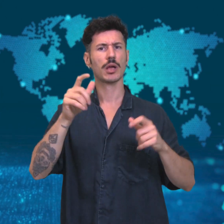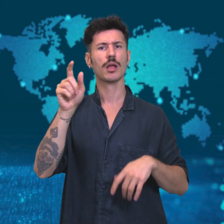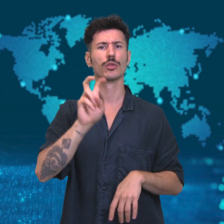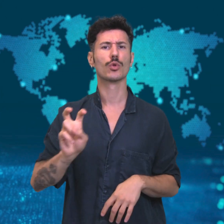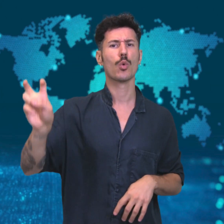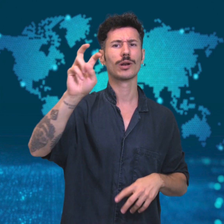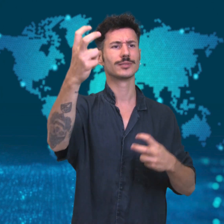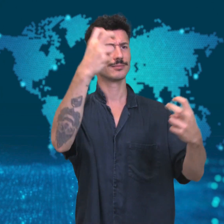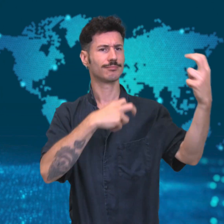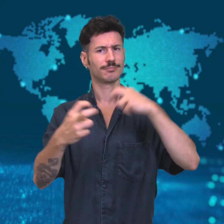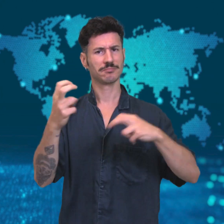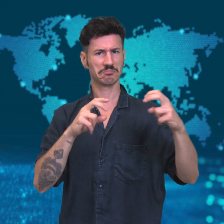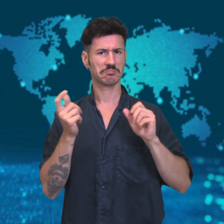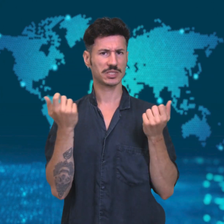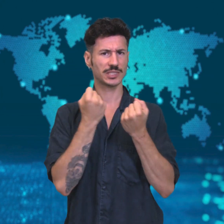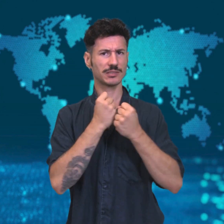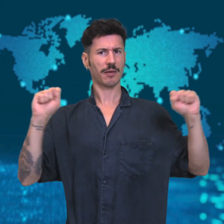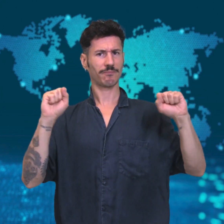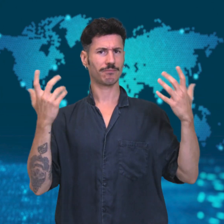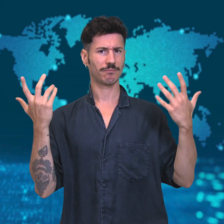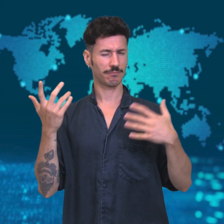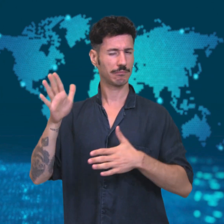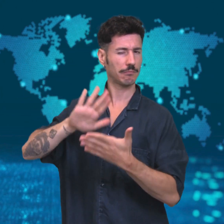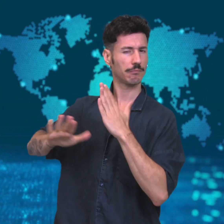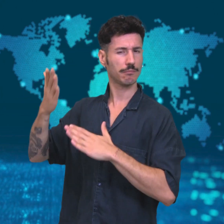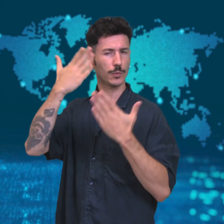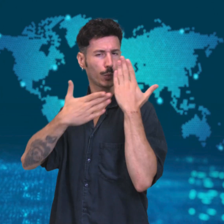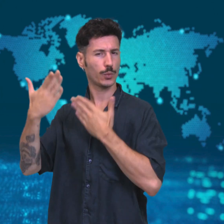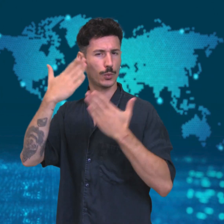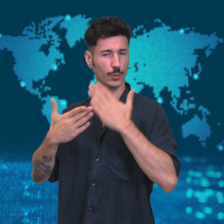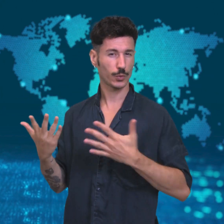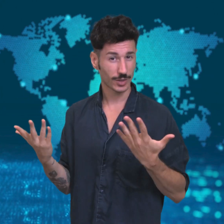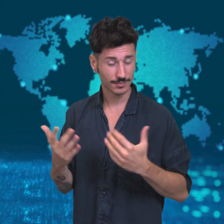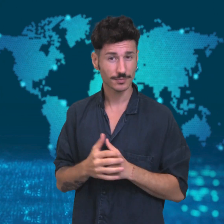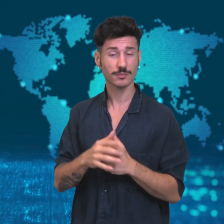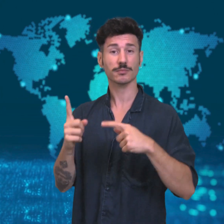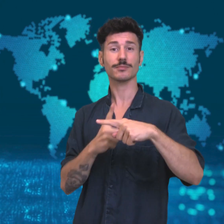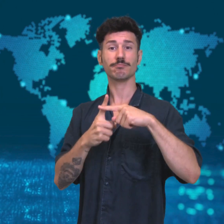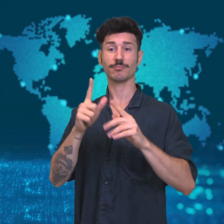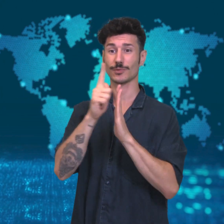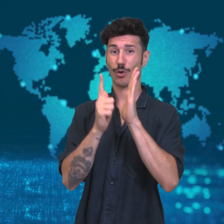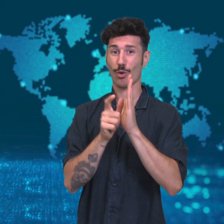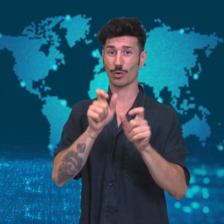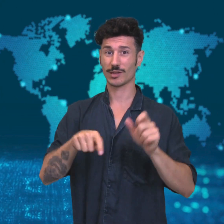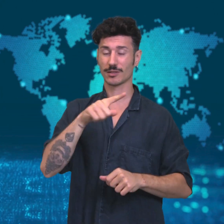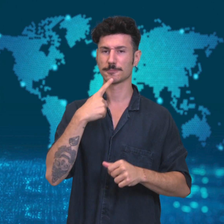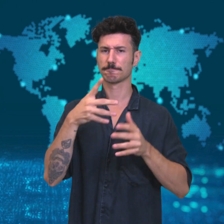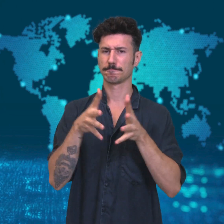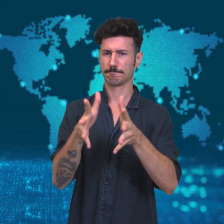They also claim that the suspects were abused and intimidated,